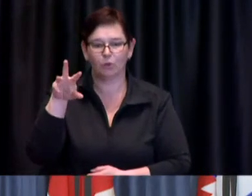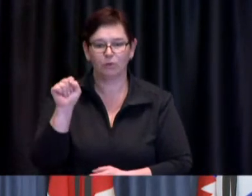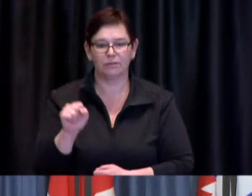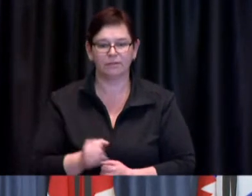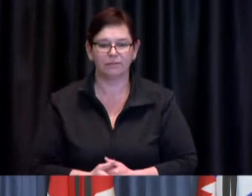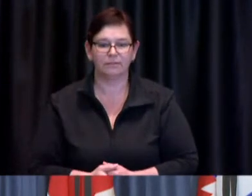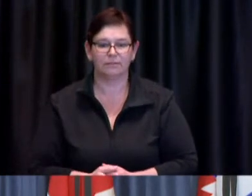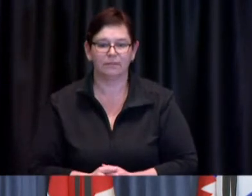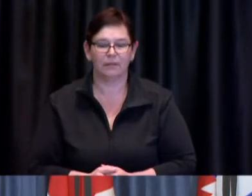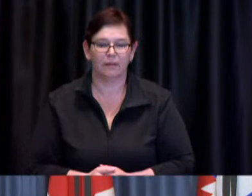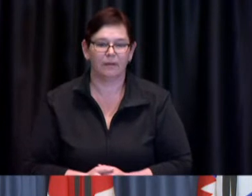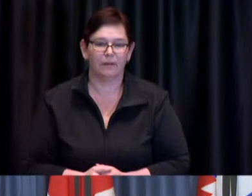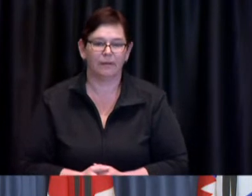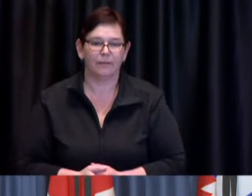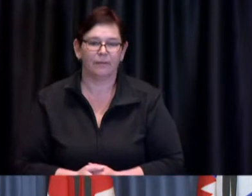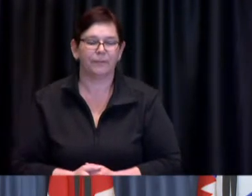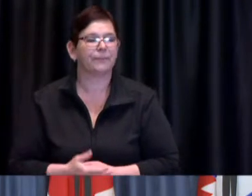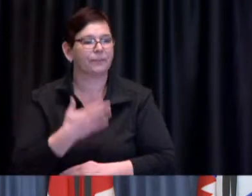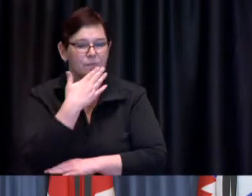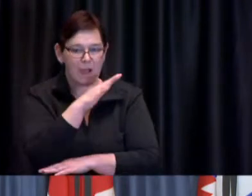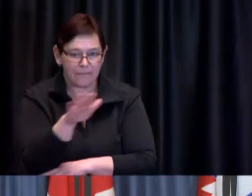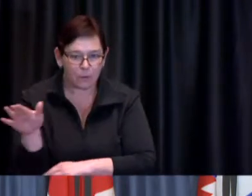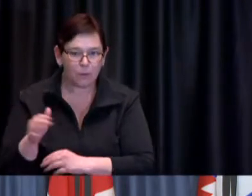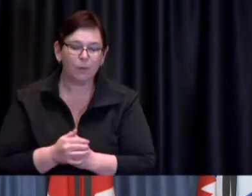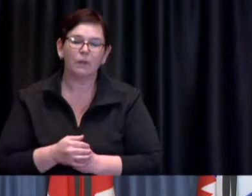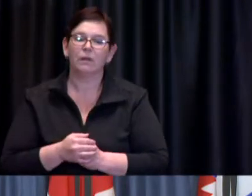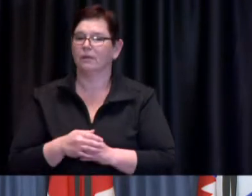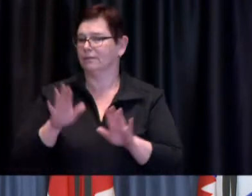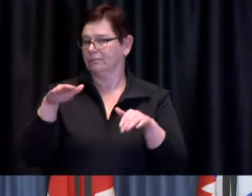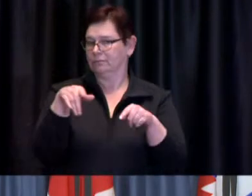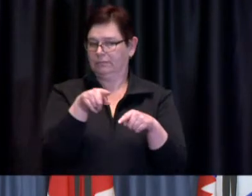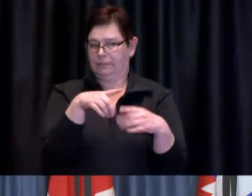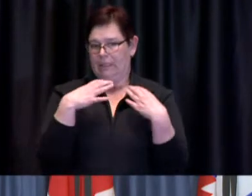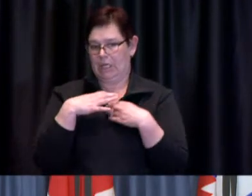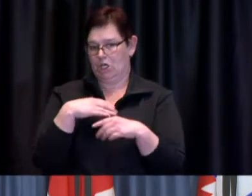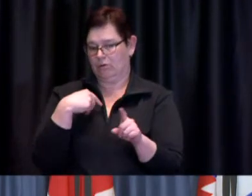Maleeha: Good afternoon so I had a question for Mayor Tory Kingston police put out a news release